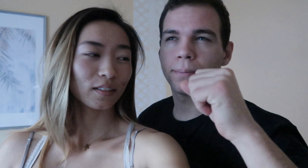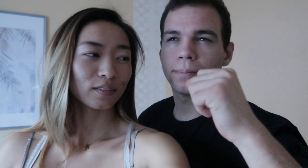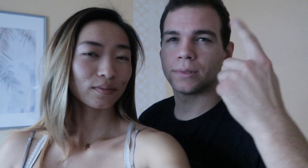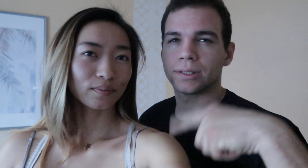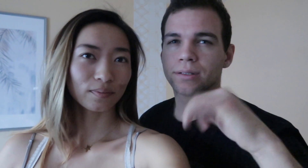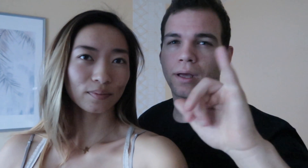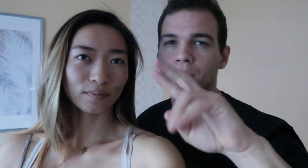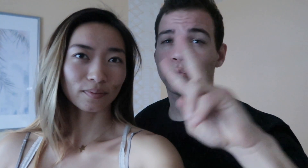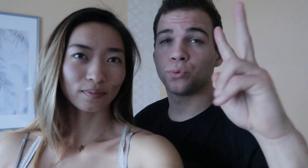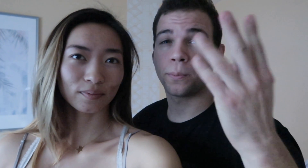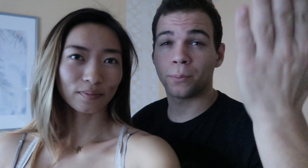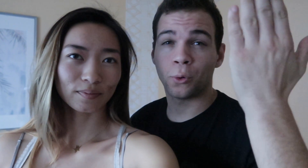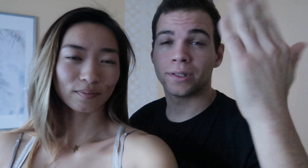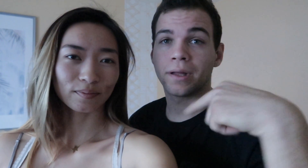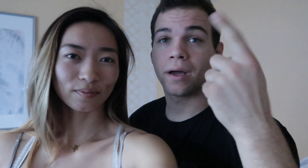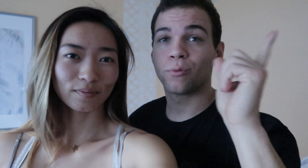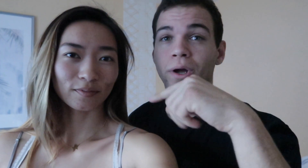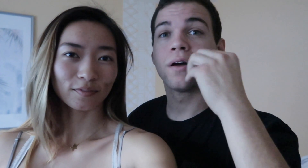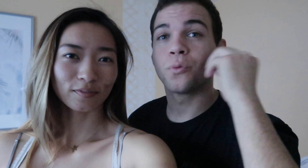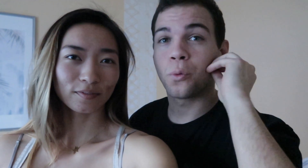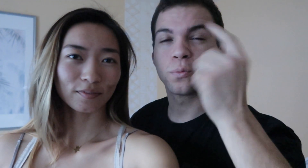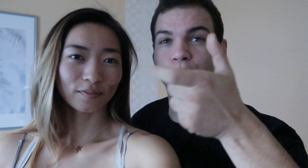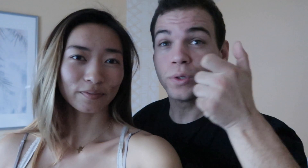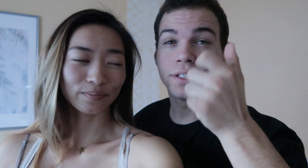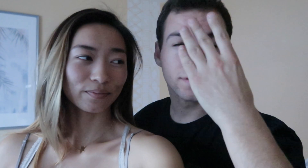until 2 in the morning then I went home quick to